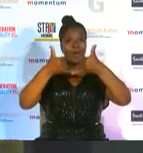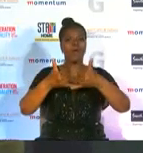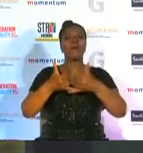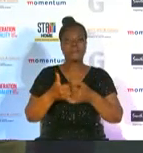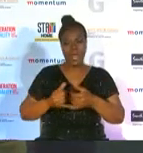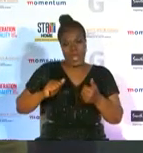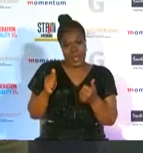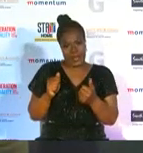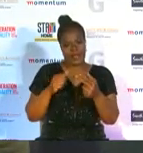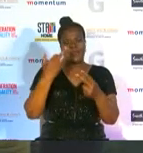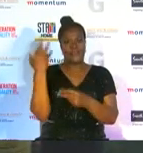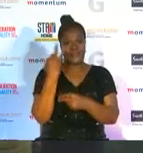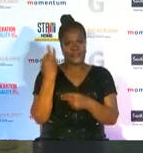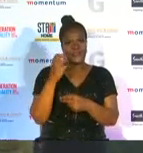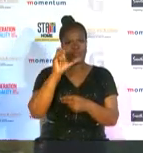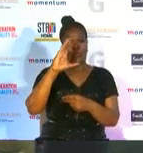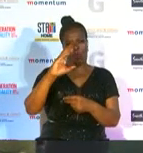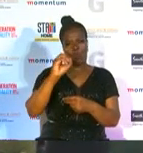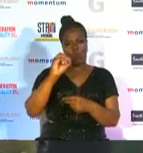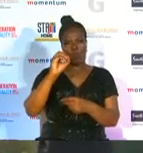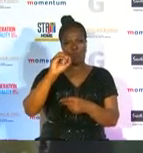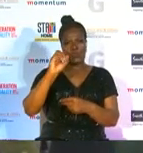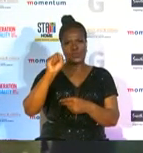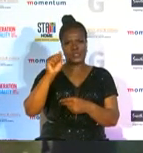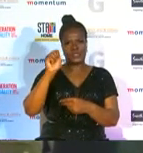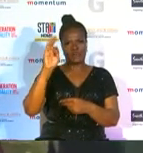championship title